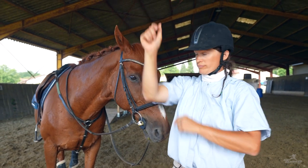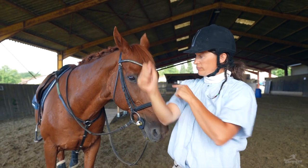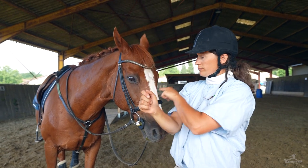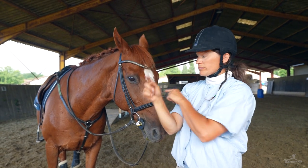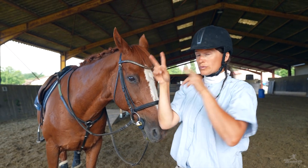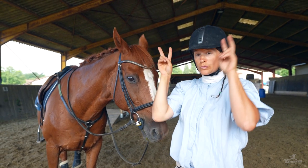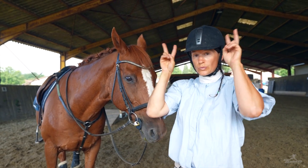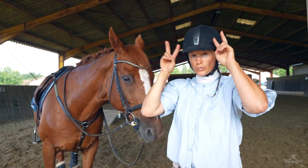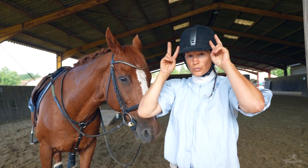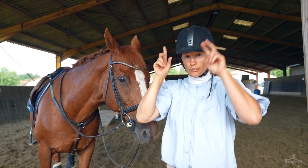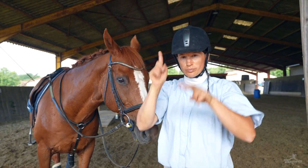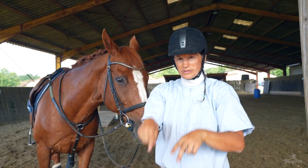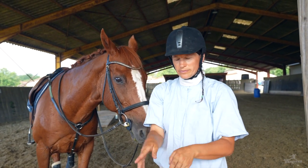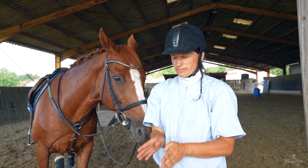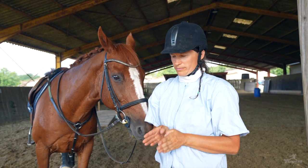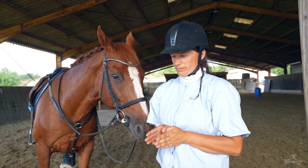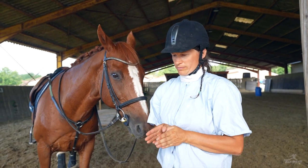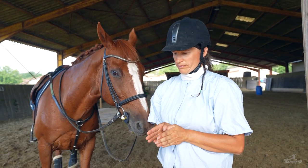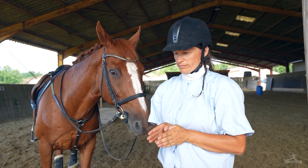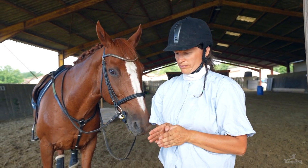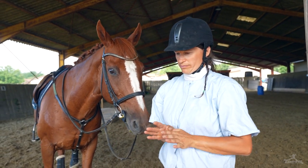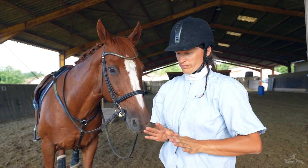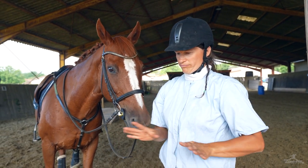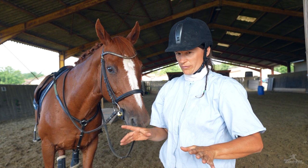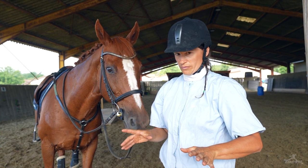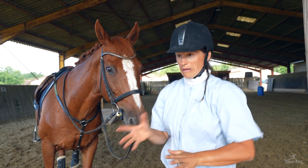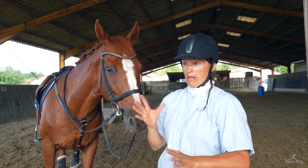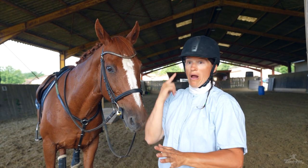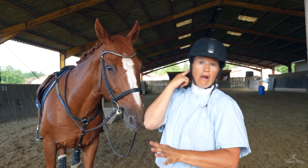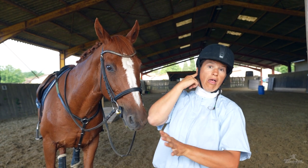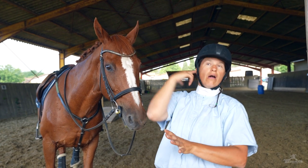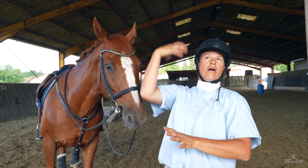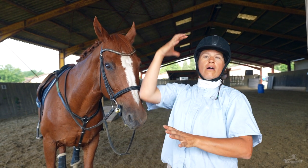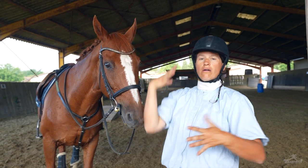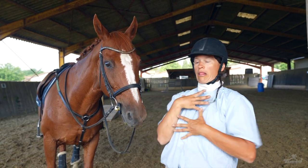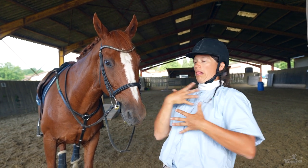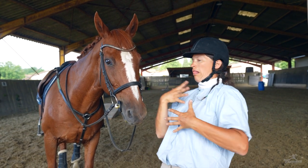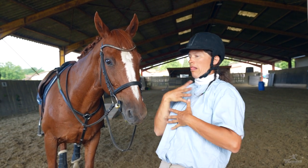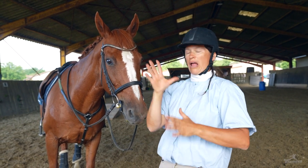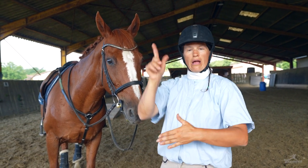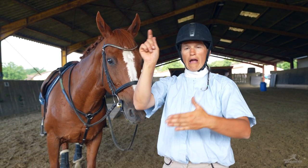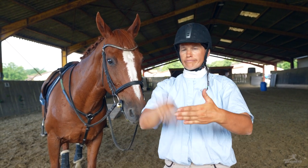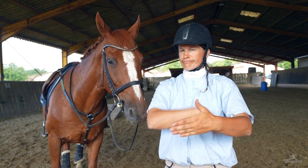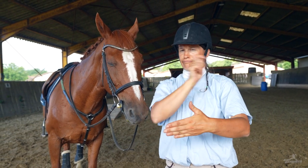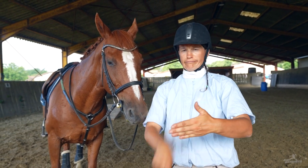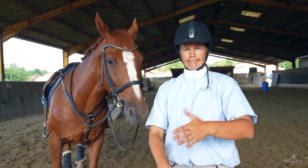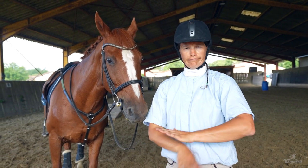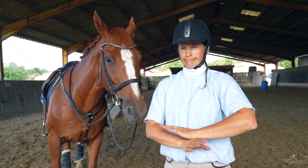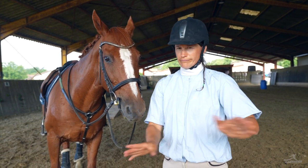If the horse reacts negatively to the bell, points are lost.